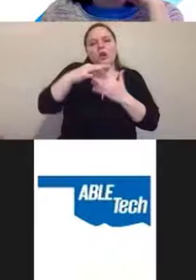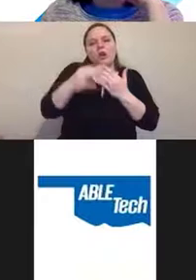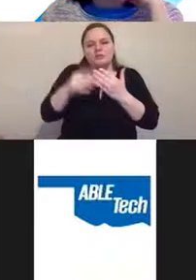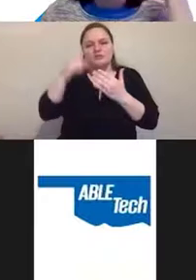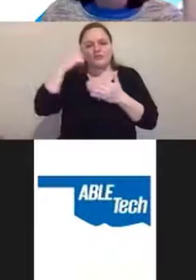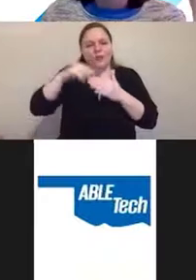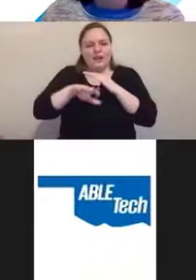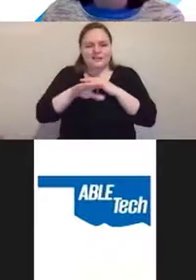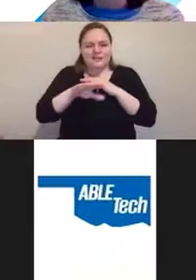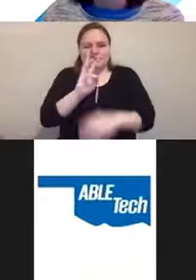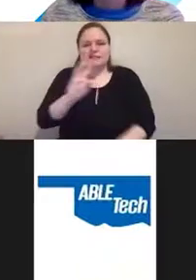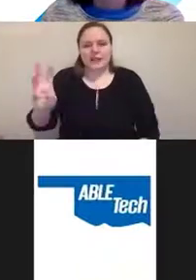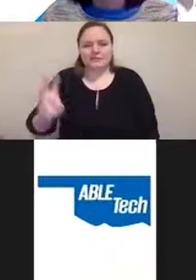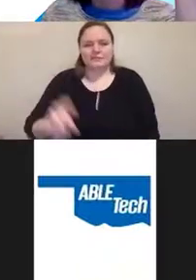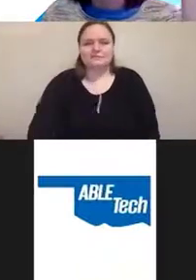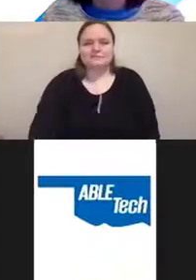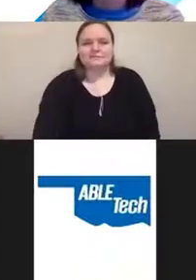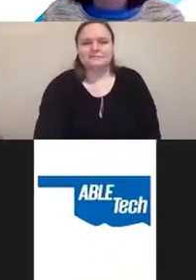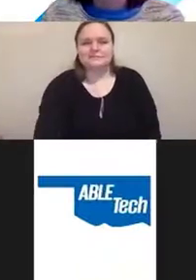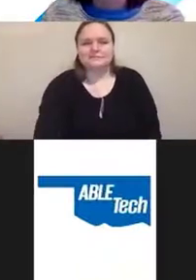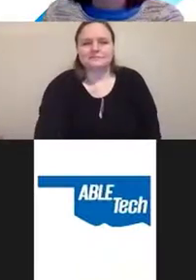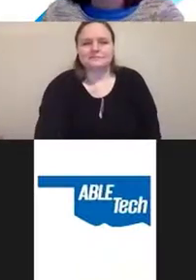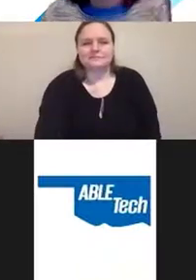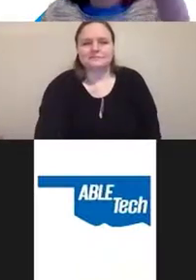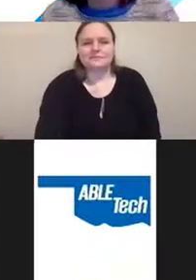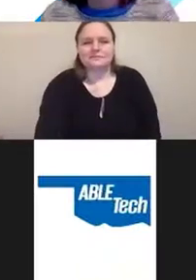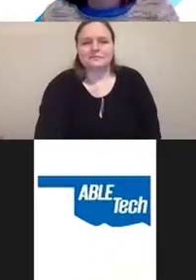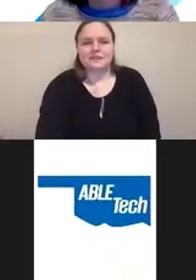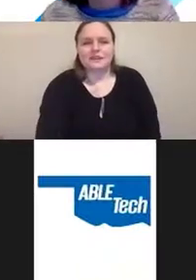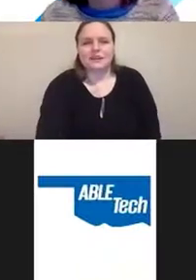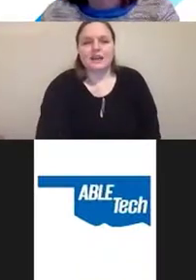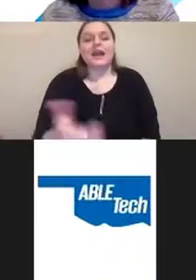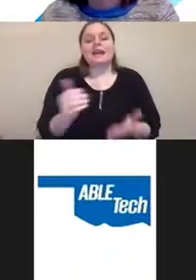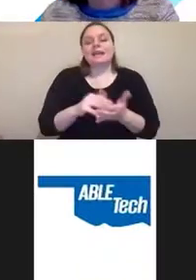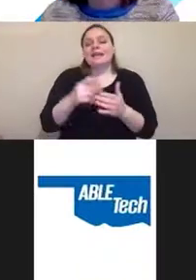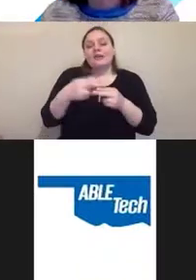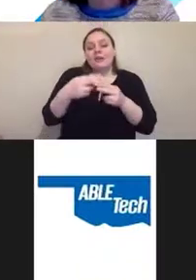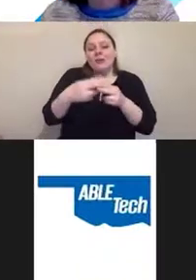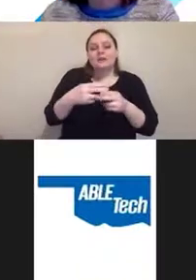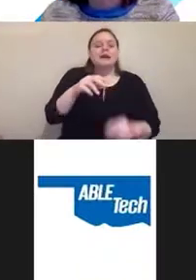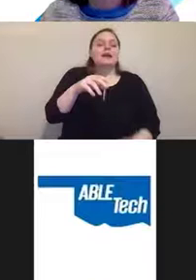Though, as I mentioned sometimes they're called accessibility tools or plug-ins or widgets.